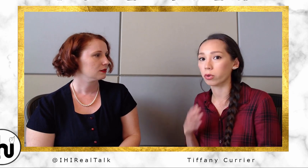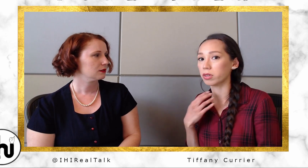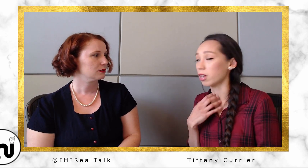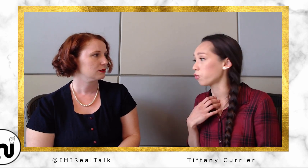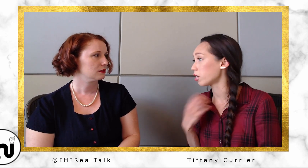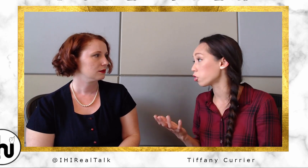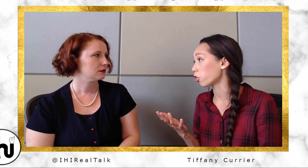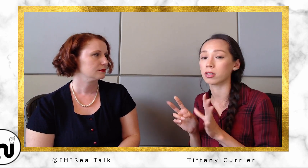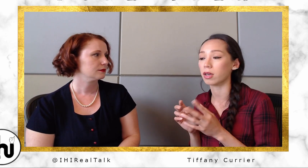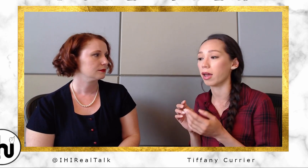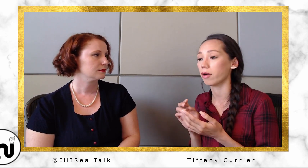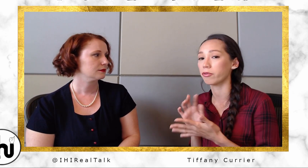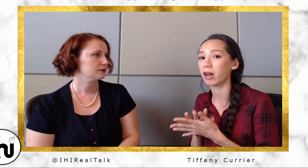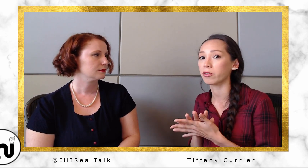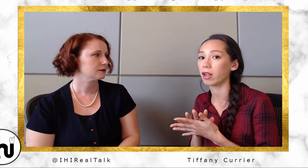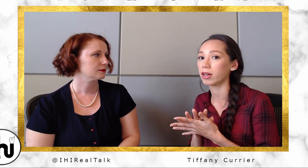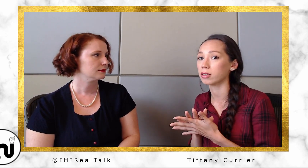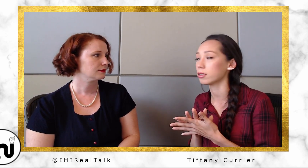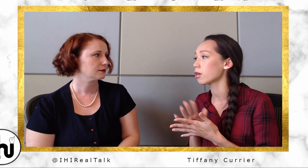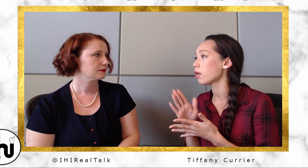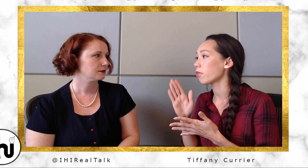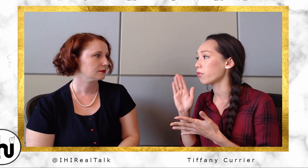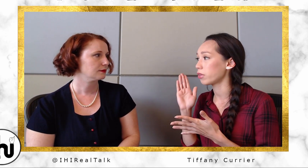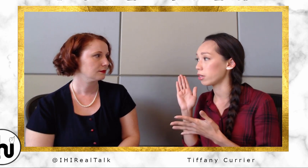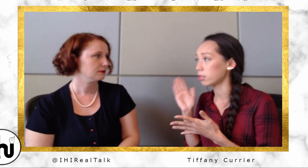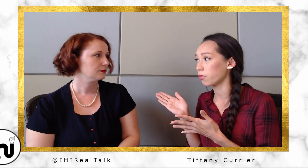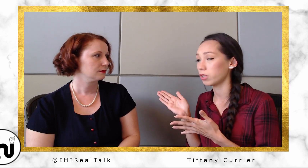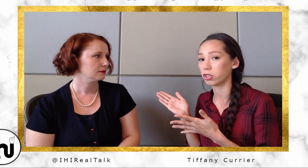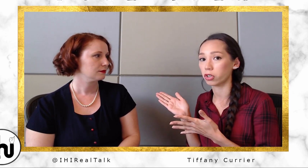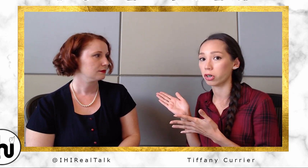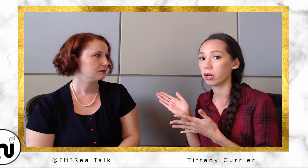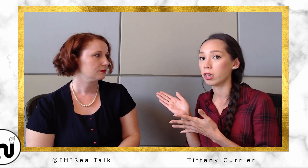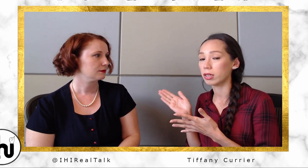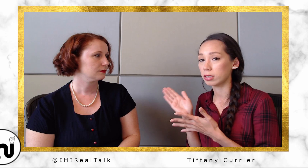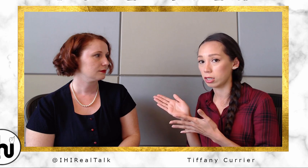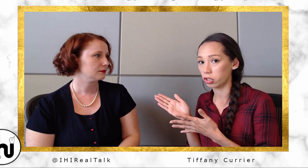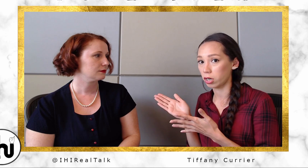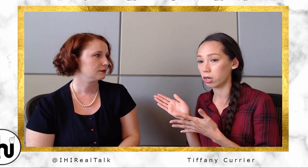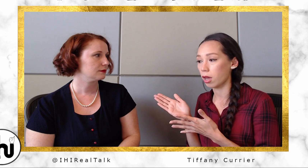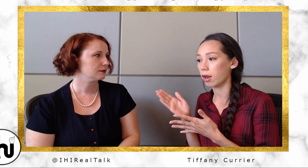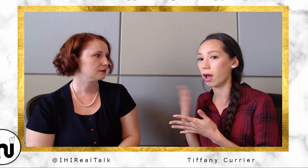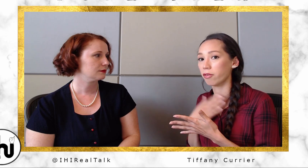Deaf teacher. I have five classes that the Deaf teacher is teaching, and I voice.